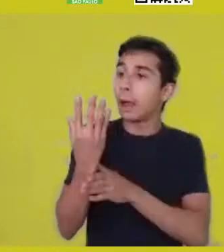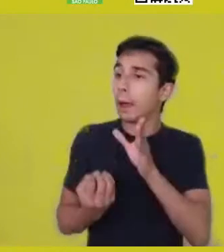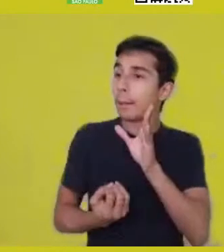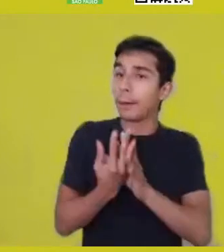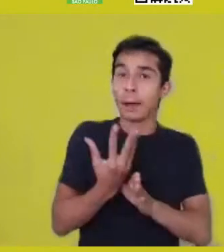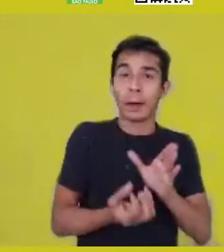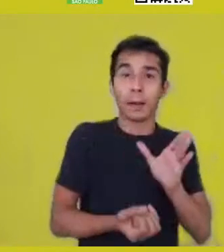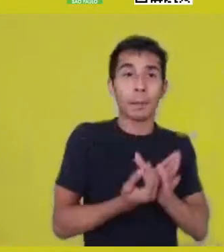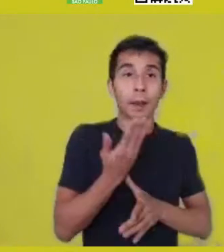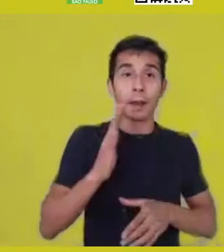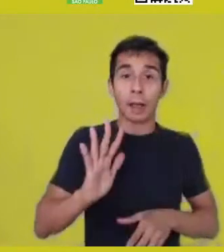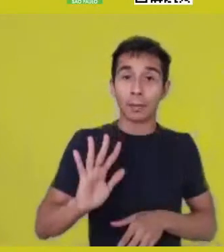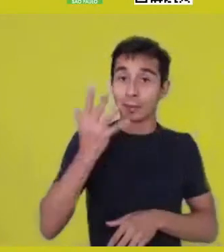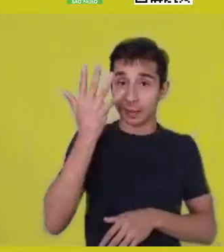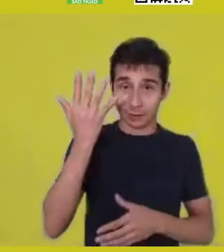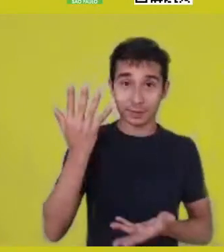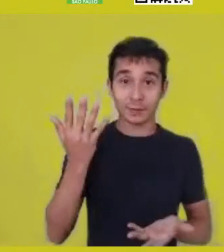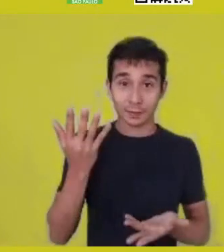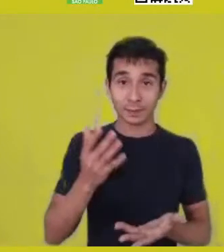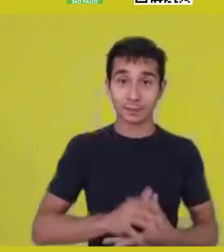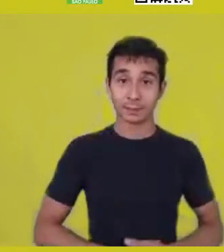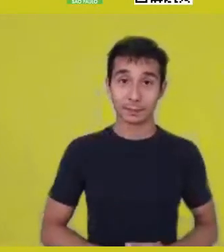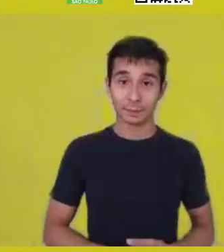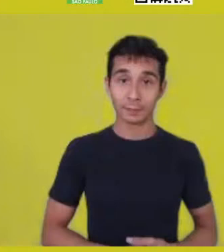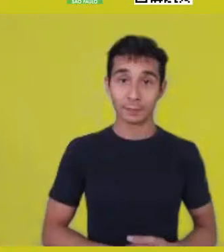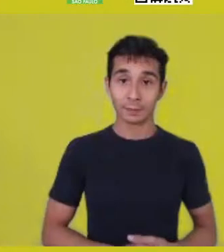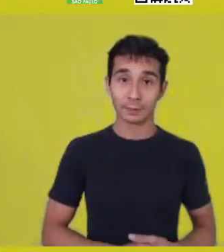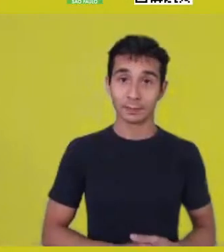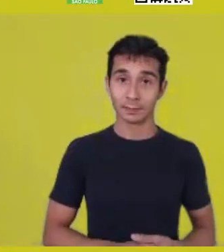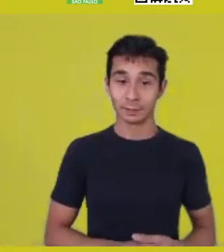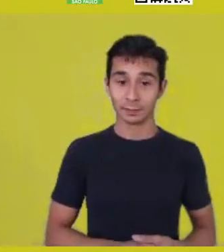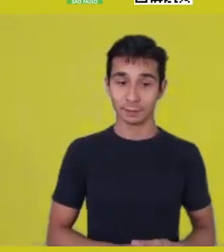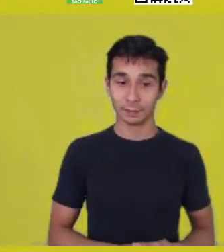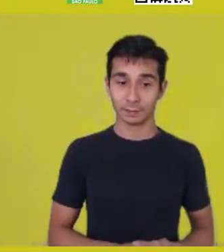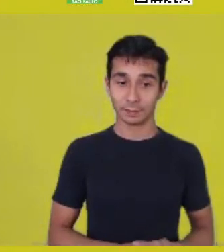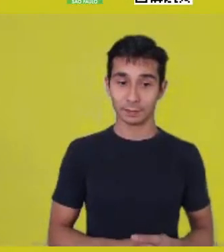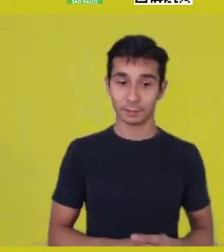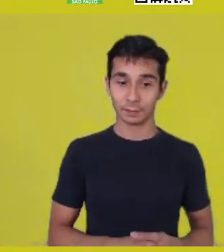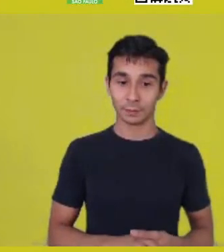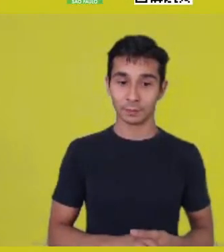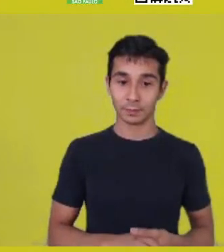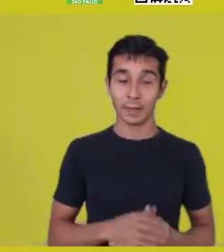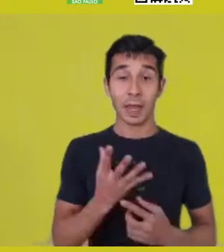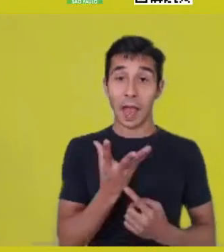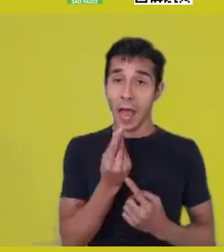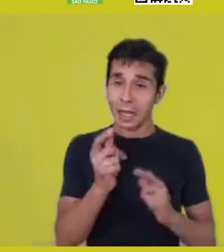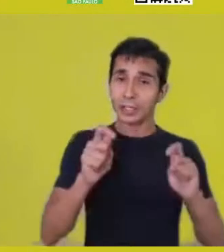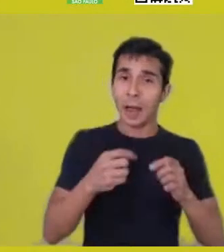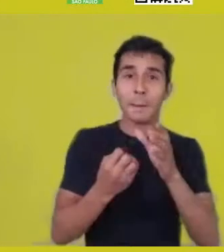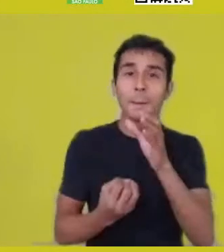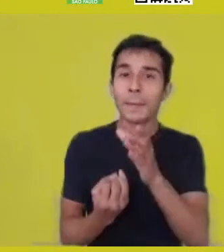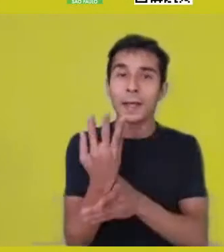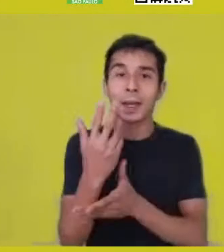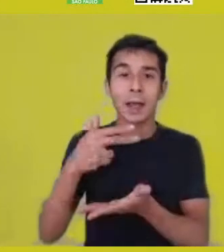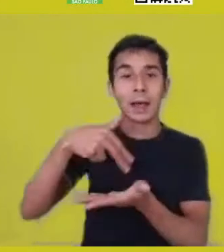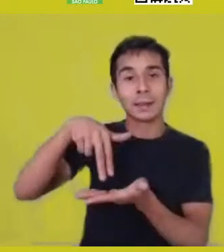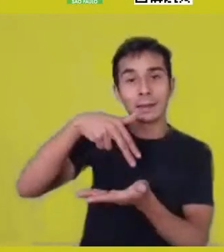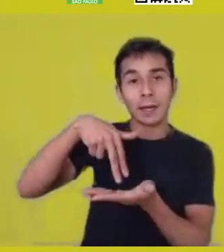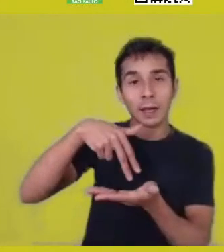And the corporalities, with their repertoires of dance, of announcement,